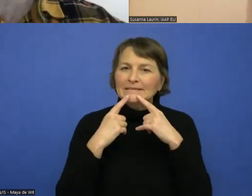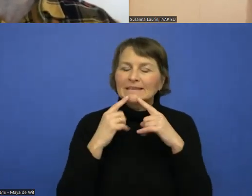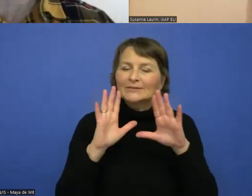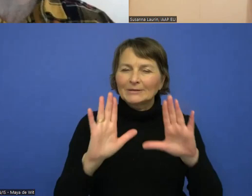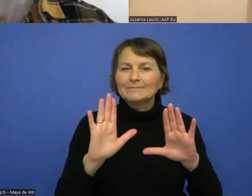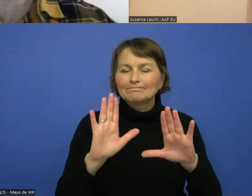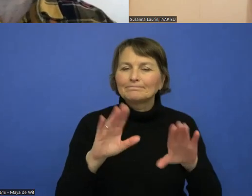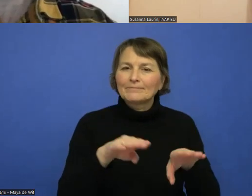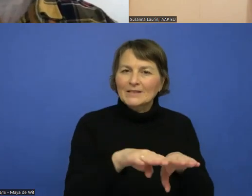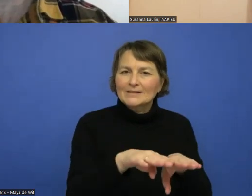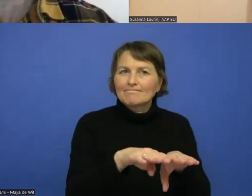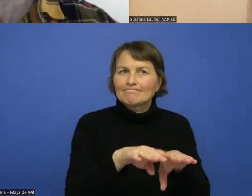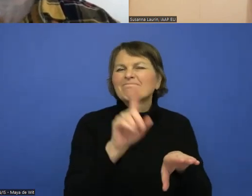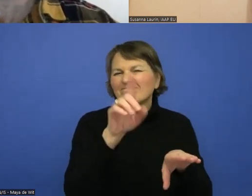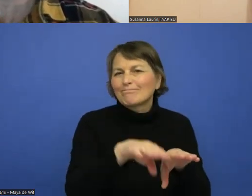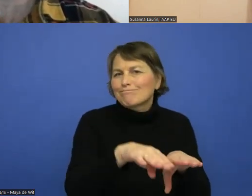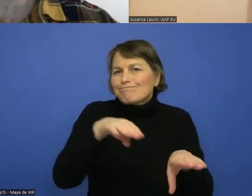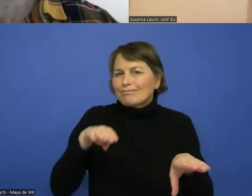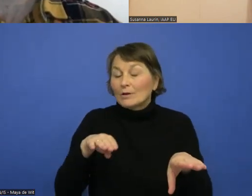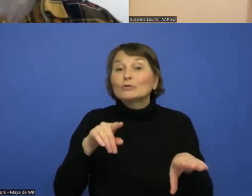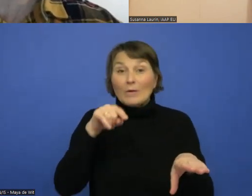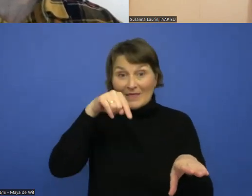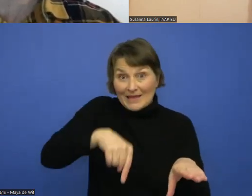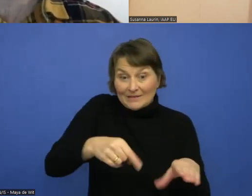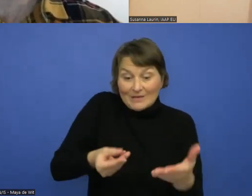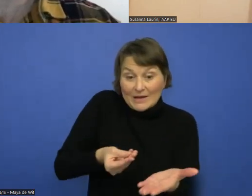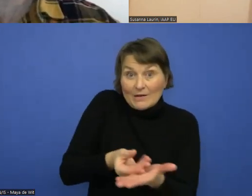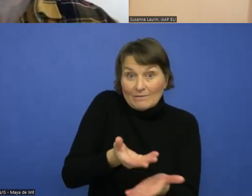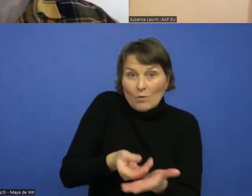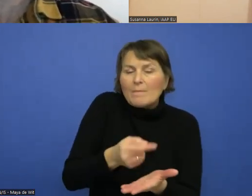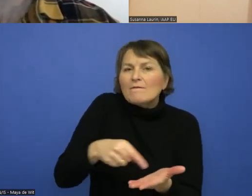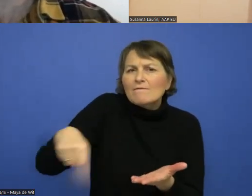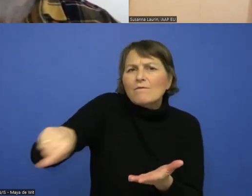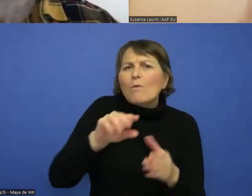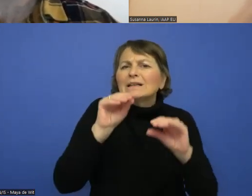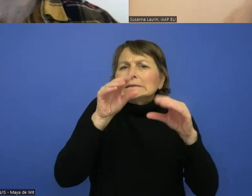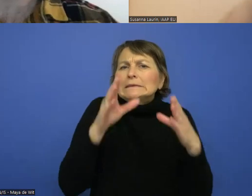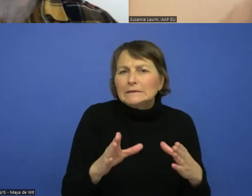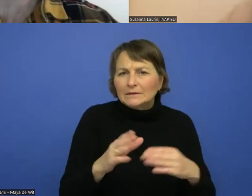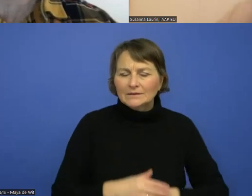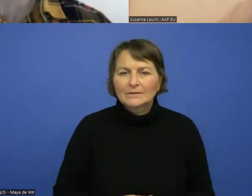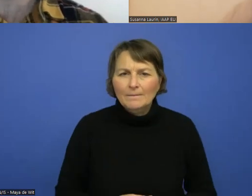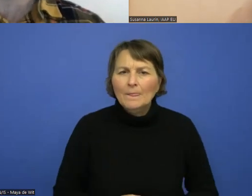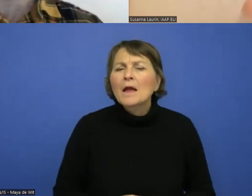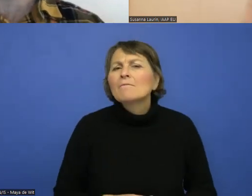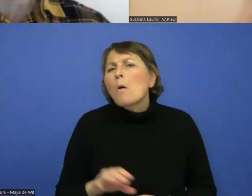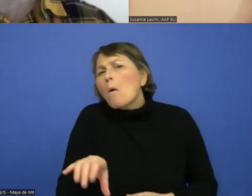It's information for instructors. So as opposed to, for example, the bodies of knowledge where it talks straight away